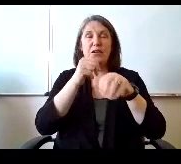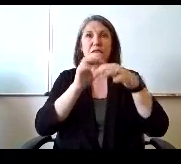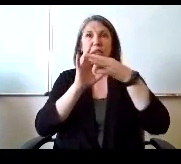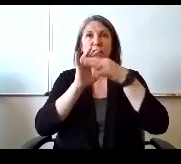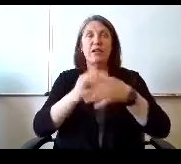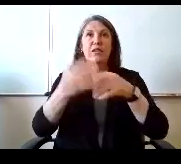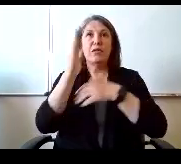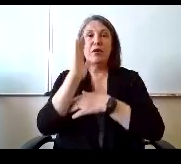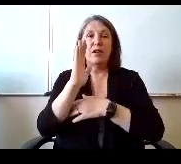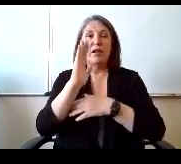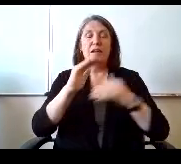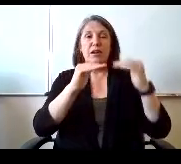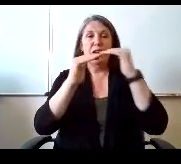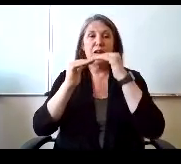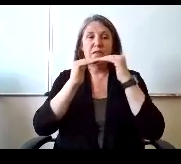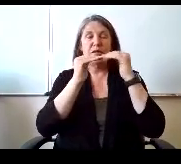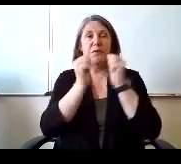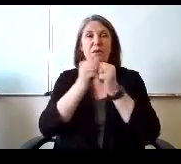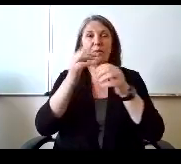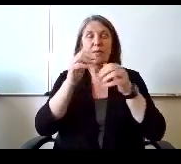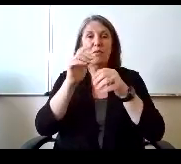Visible Liberty and justice for all.